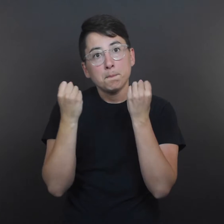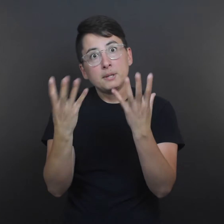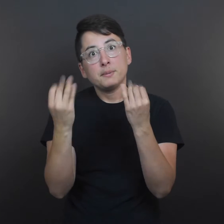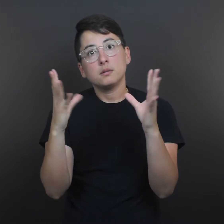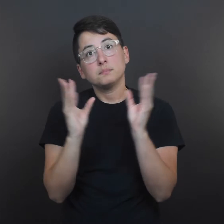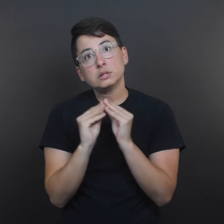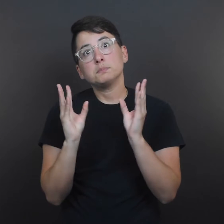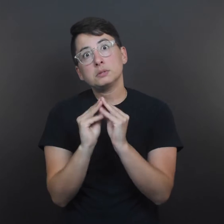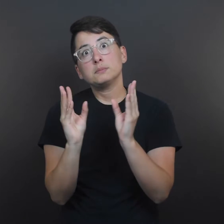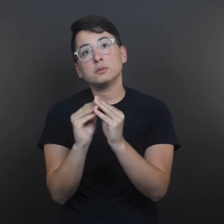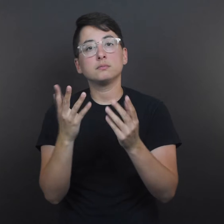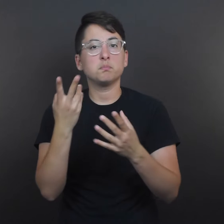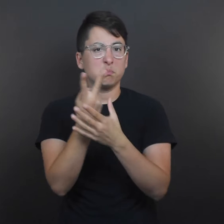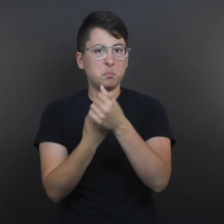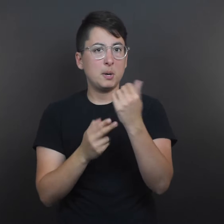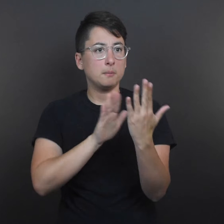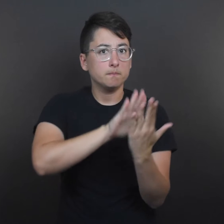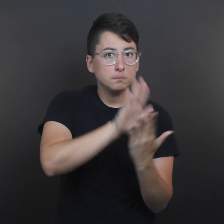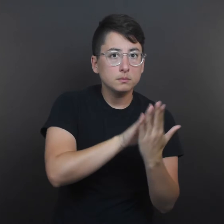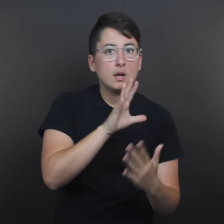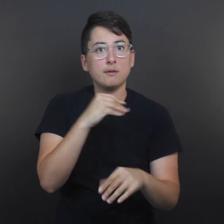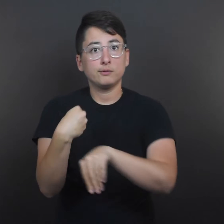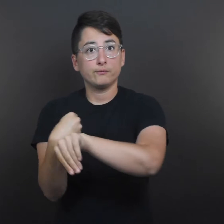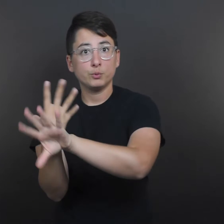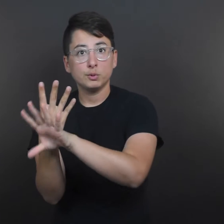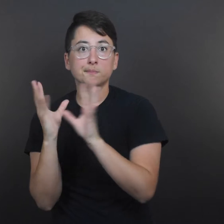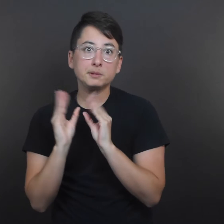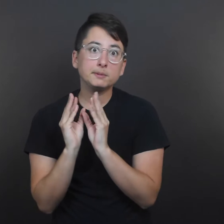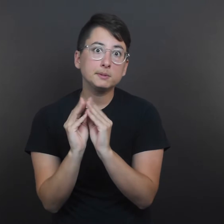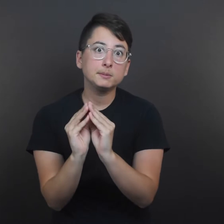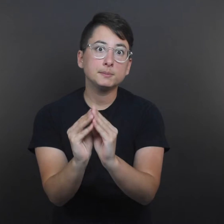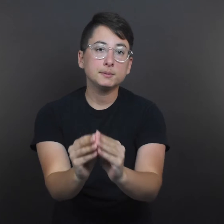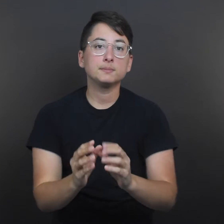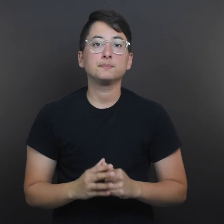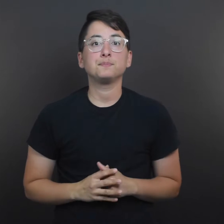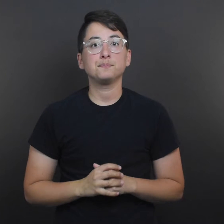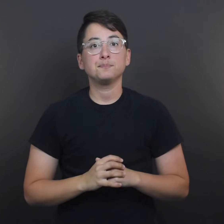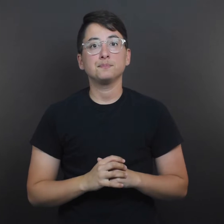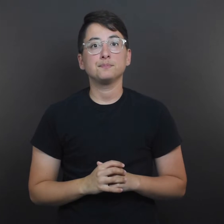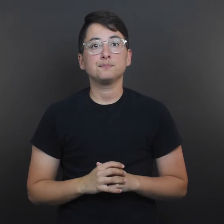one largely dominated by meetings, both in-person and virtual.